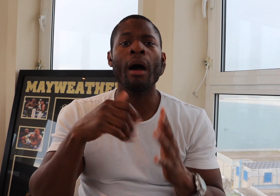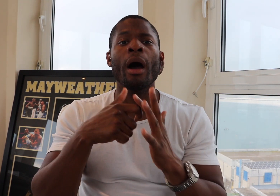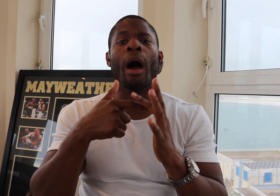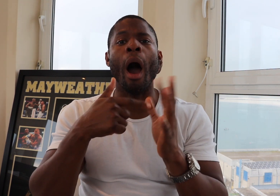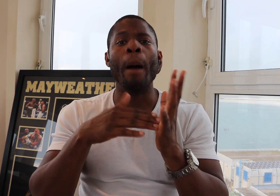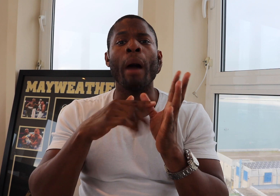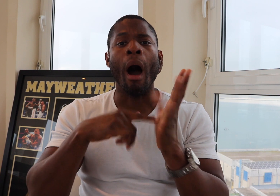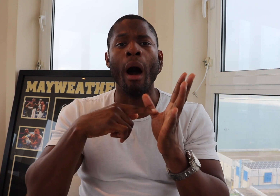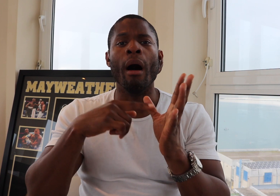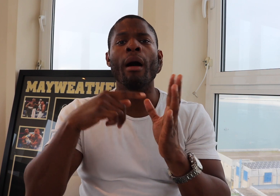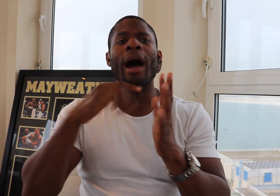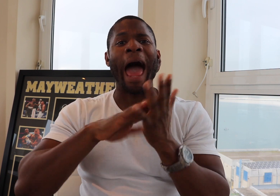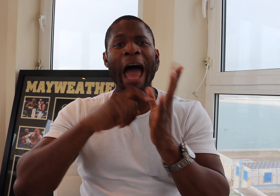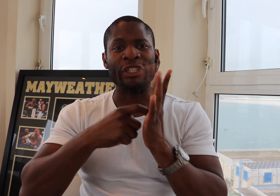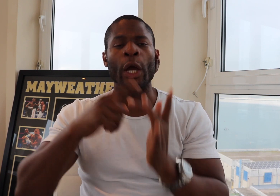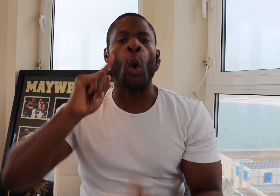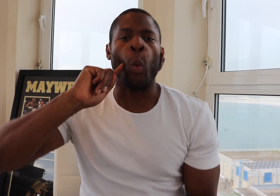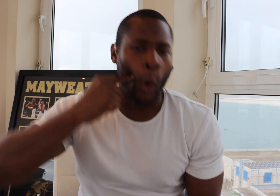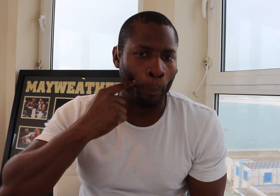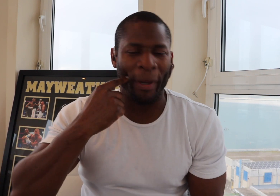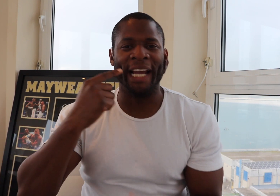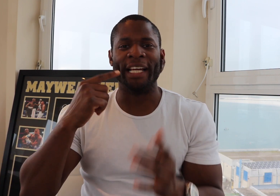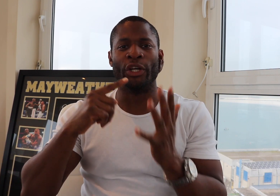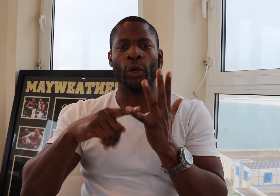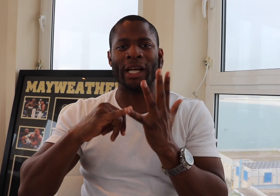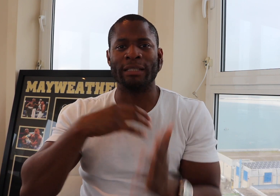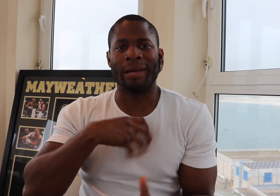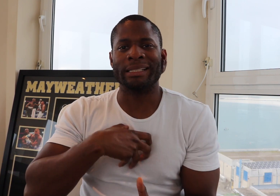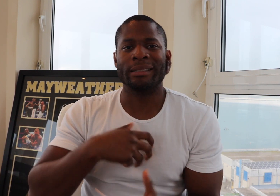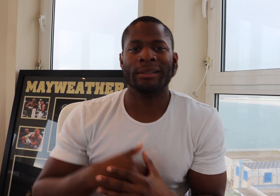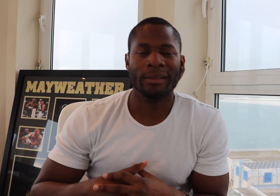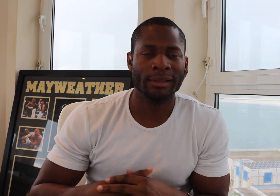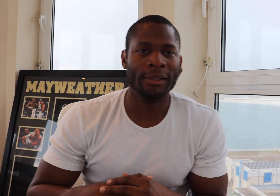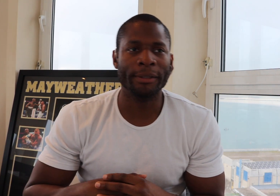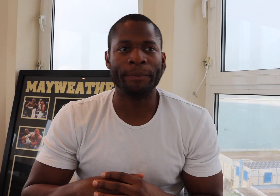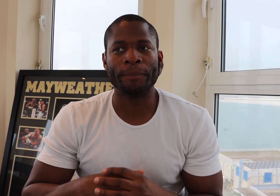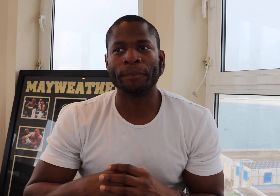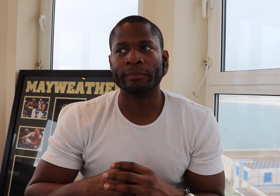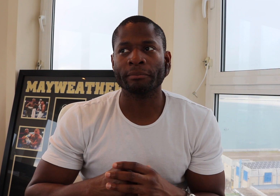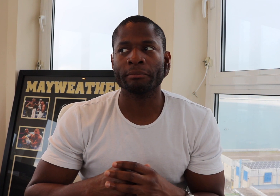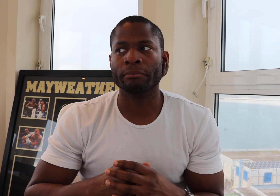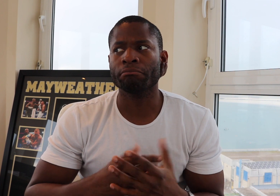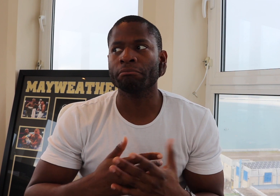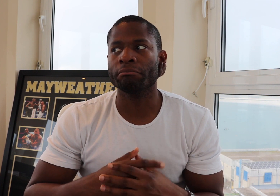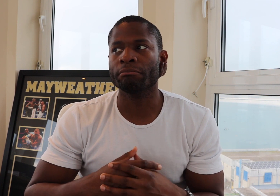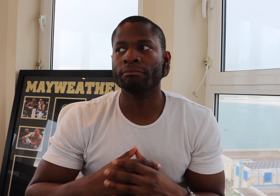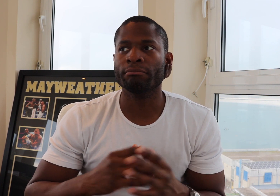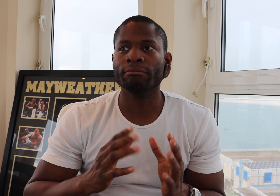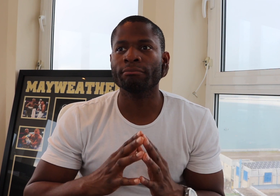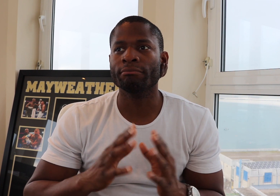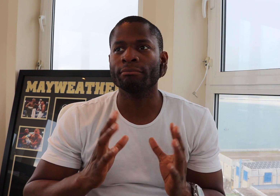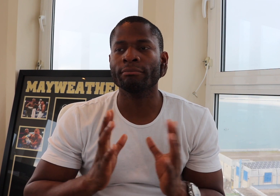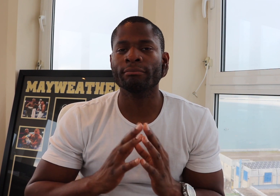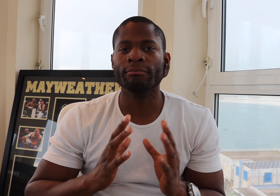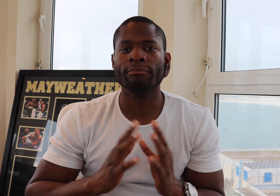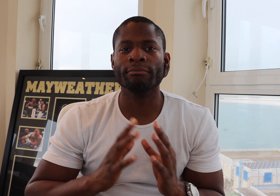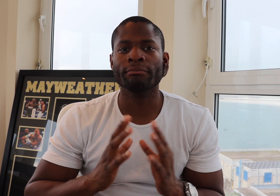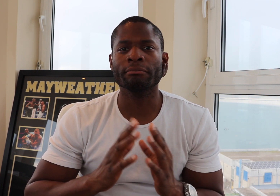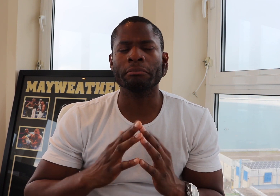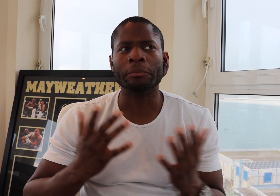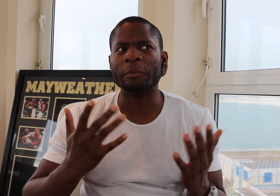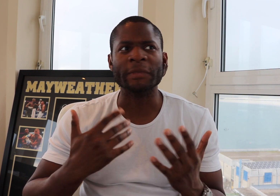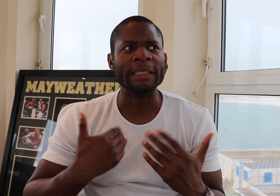Kamala Harris WILL become US President